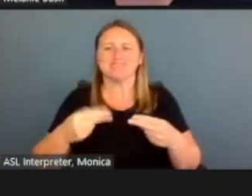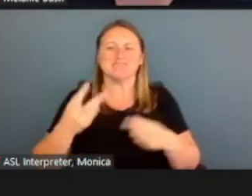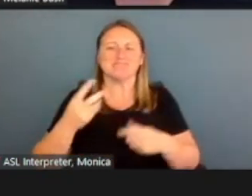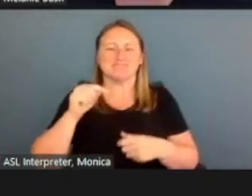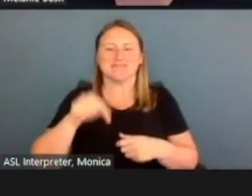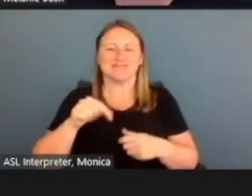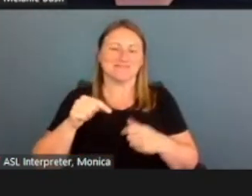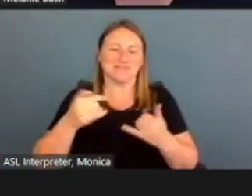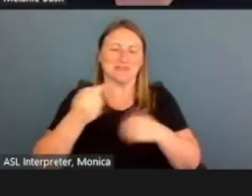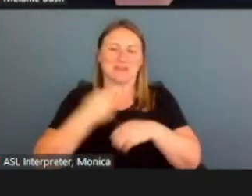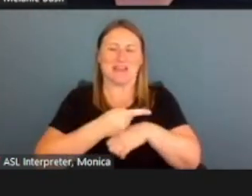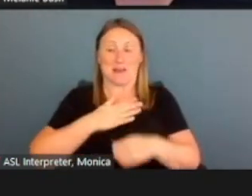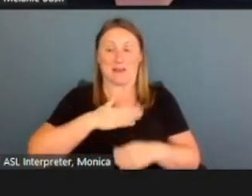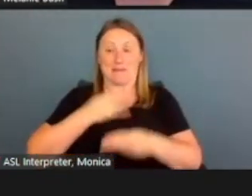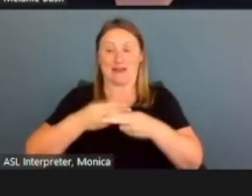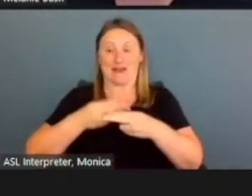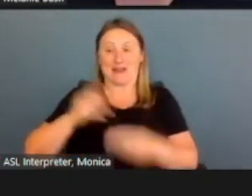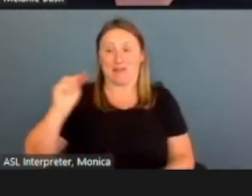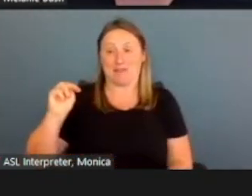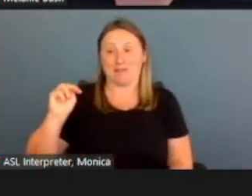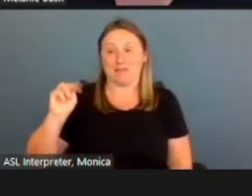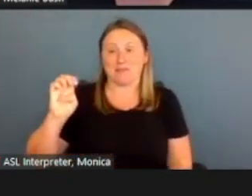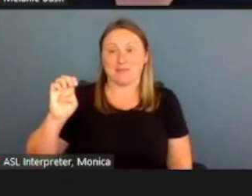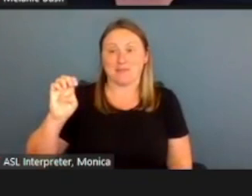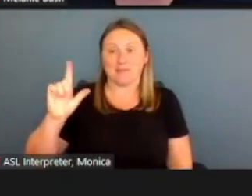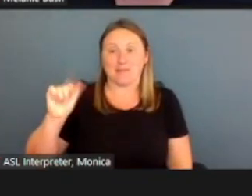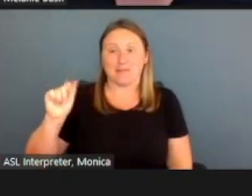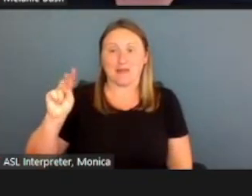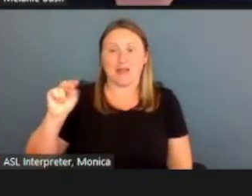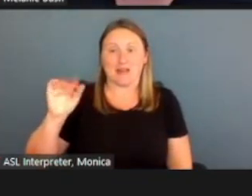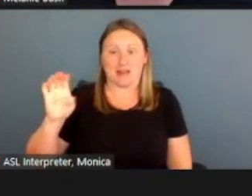My name is Melanie. I will be one of your hosts behind the scenes